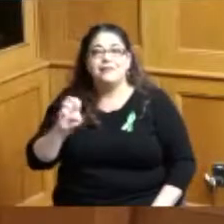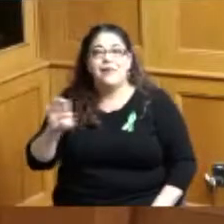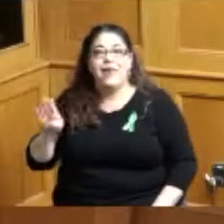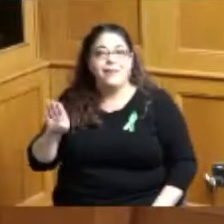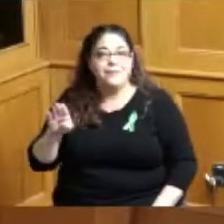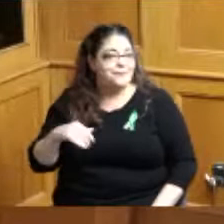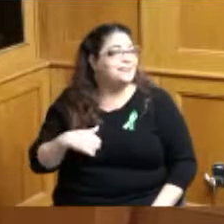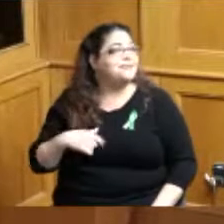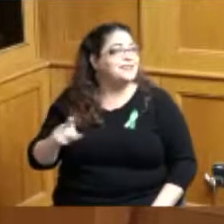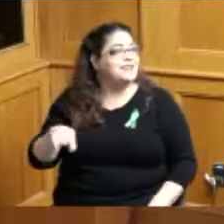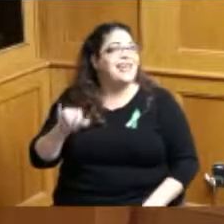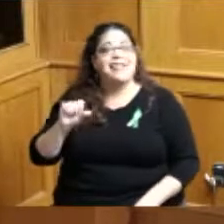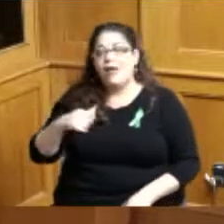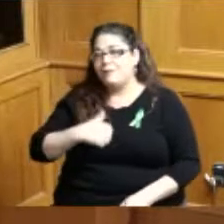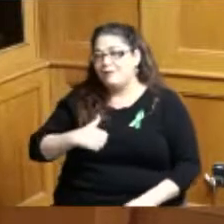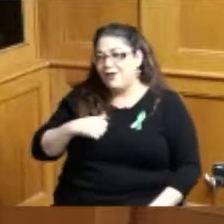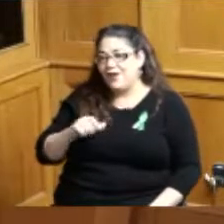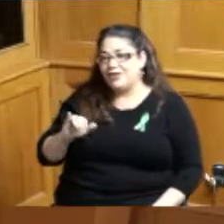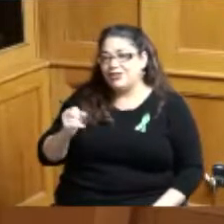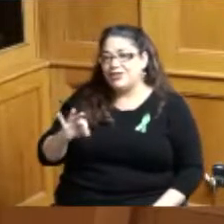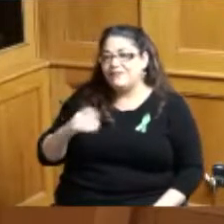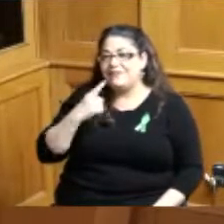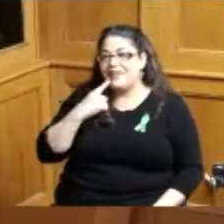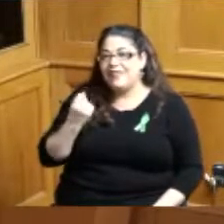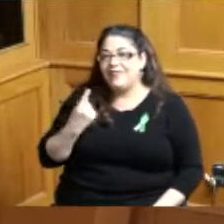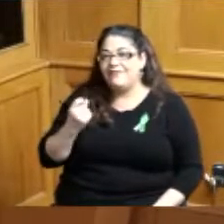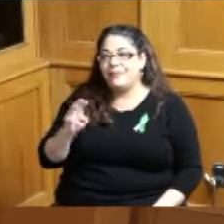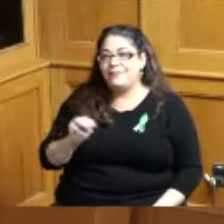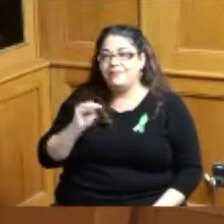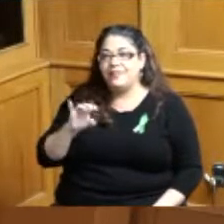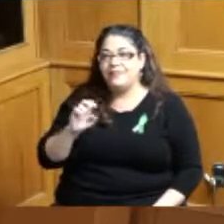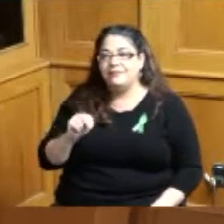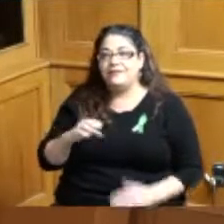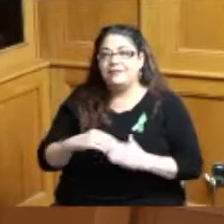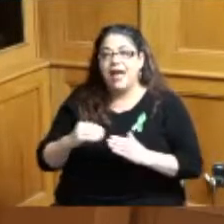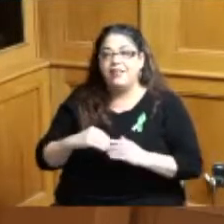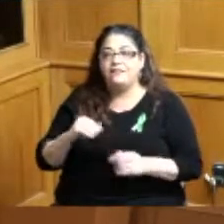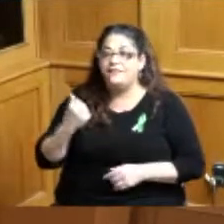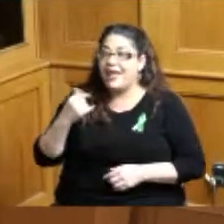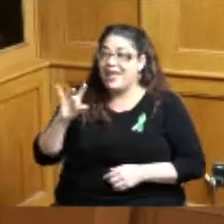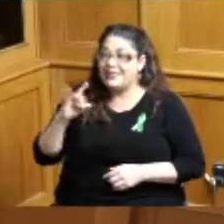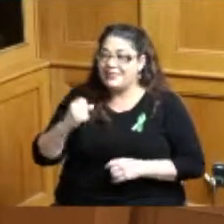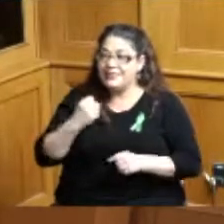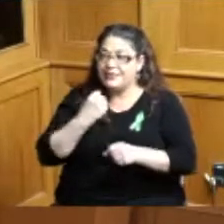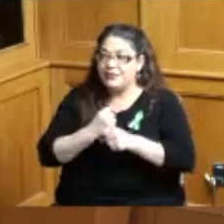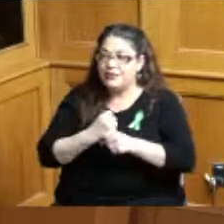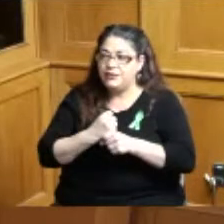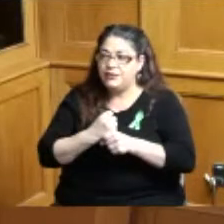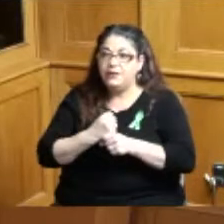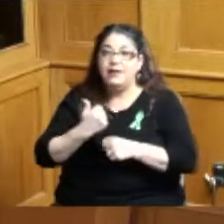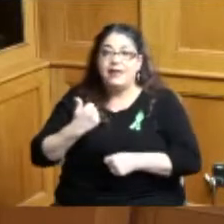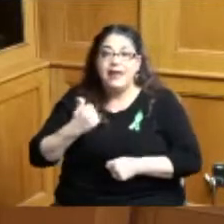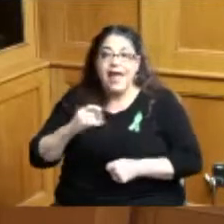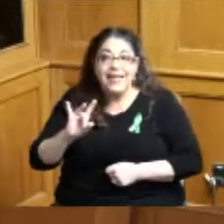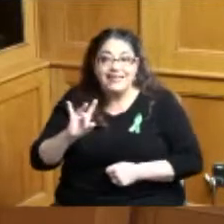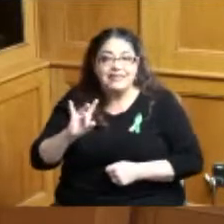that 11 million dollars is distributed over an 18-year period and relatively 18 18 years yes